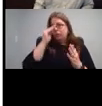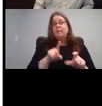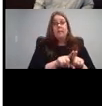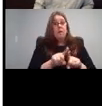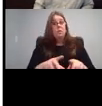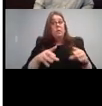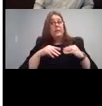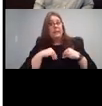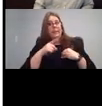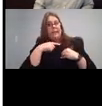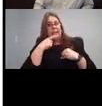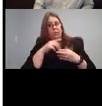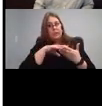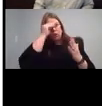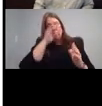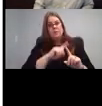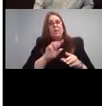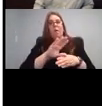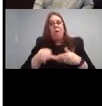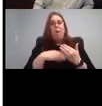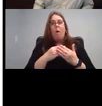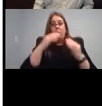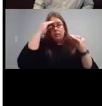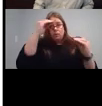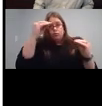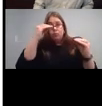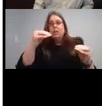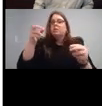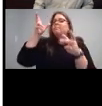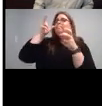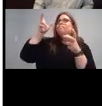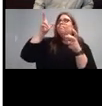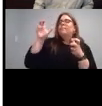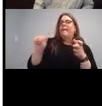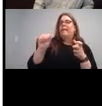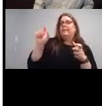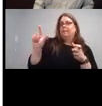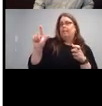That all instruction is NFL and They have